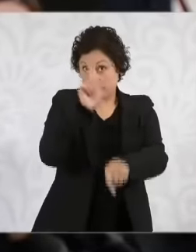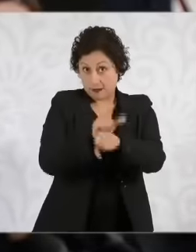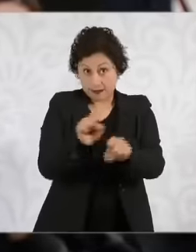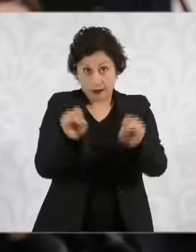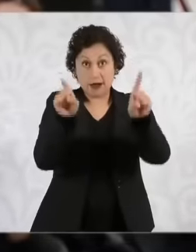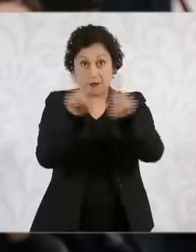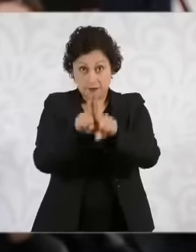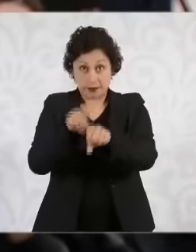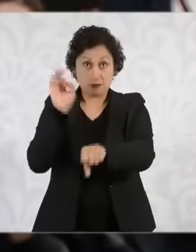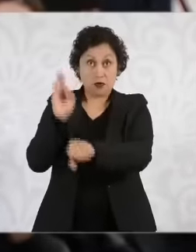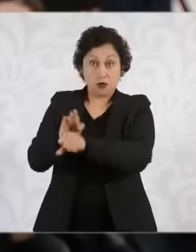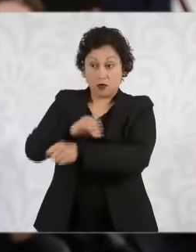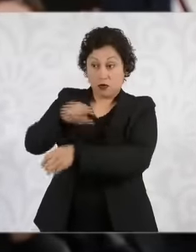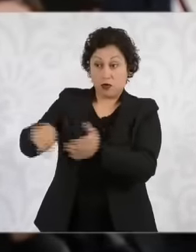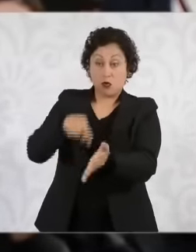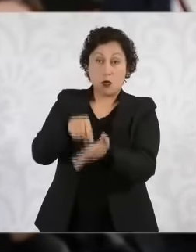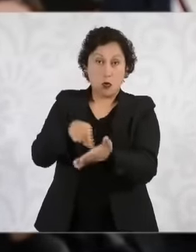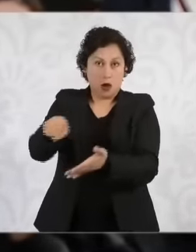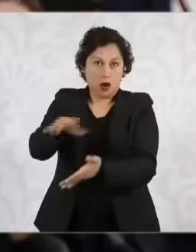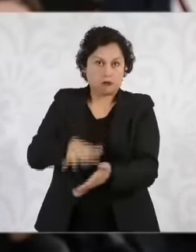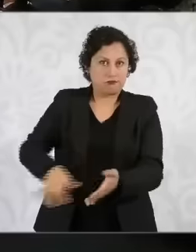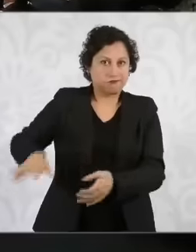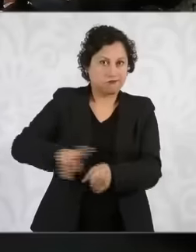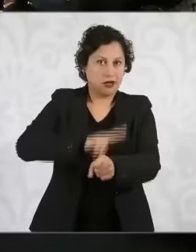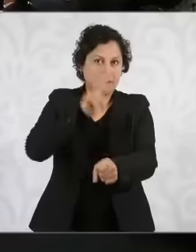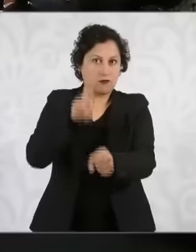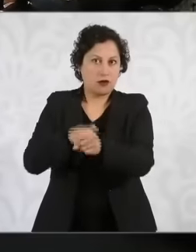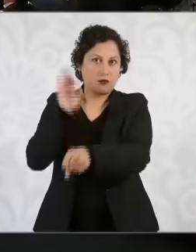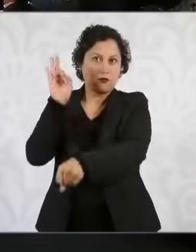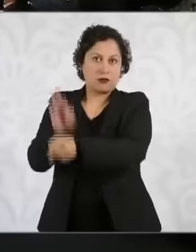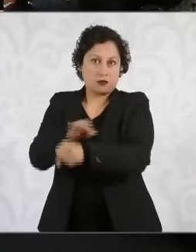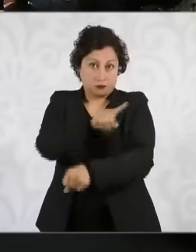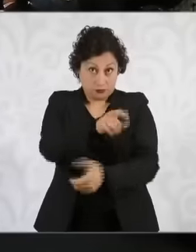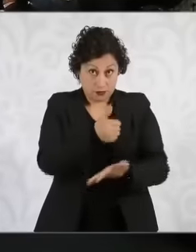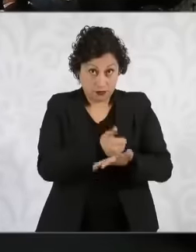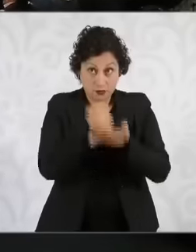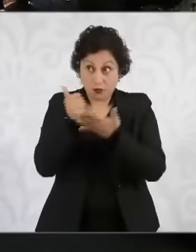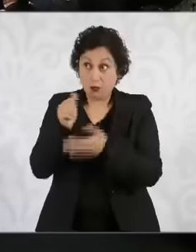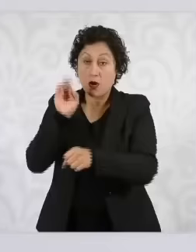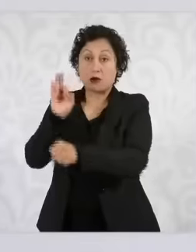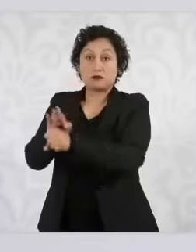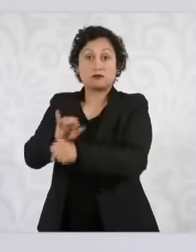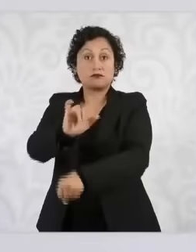protected natural areas such as the chapiltepec forest, president. And thank you, I appreciate it. Yes, of course,